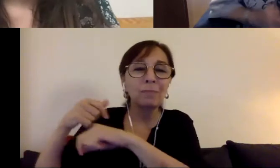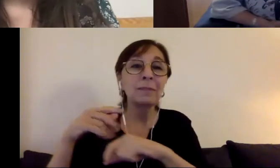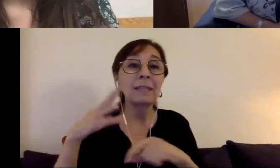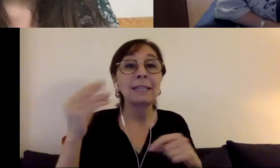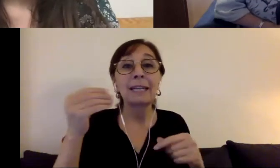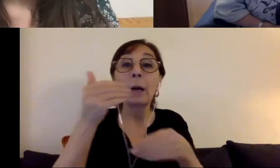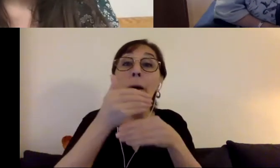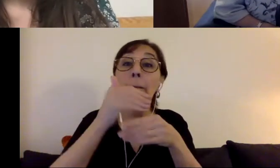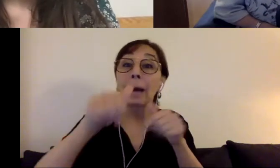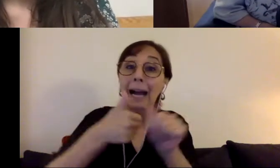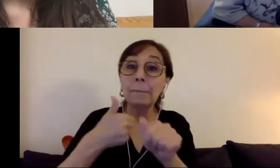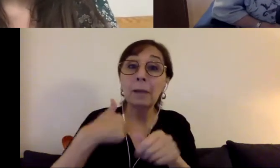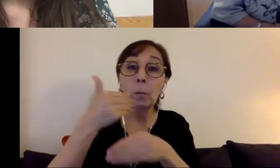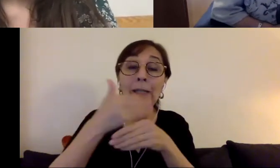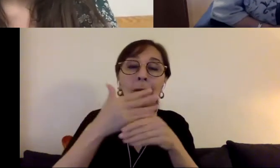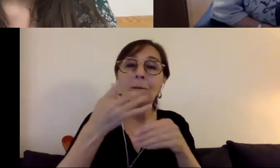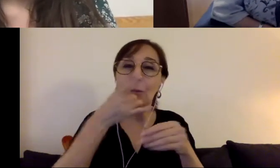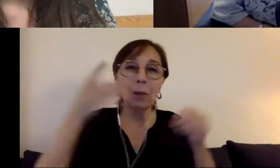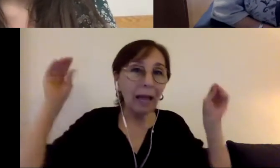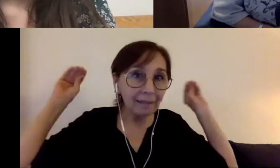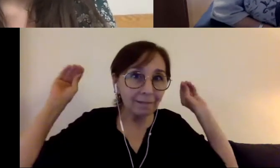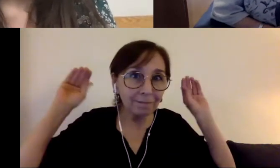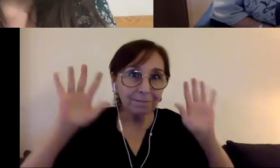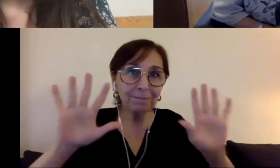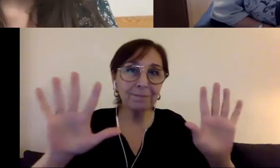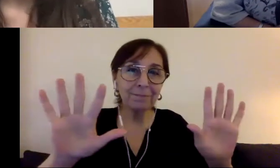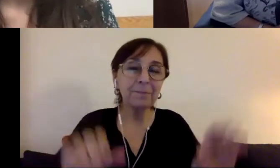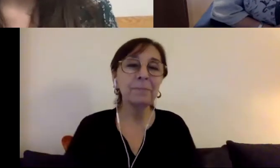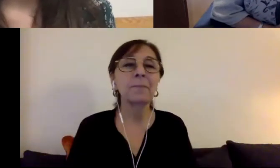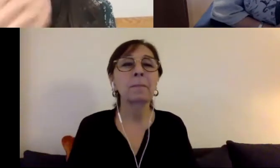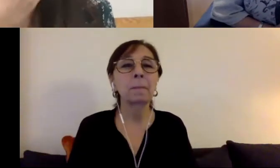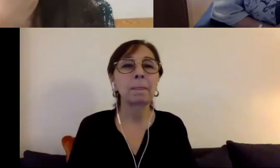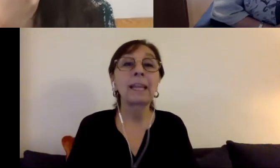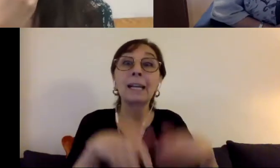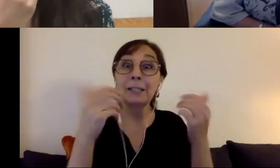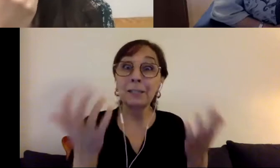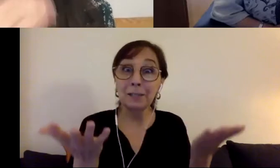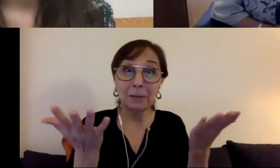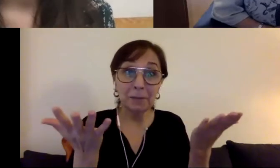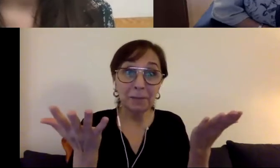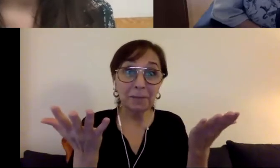me with a lot of light coming in. So how have I see